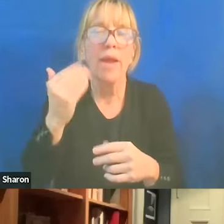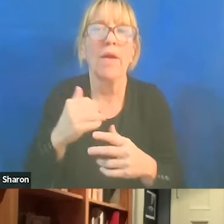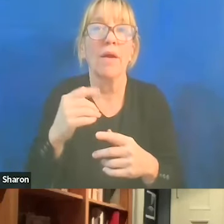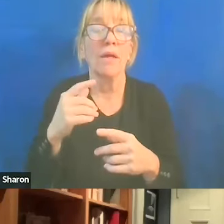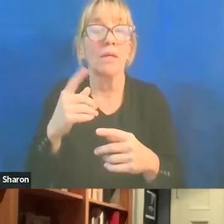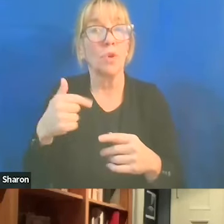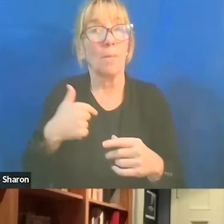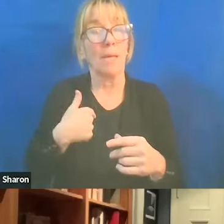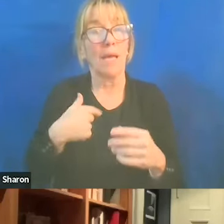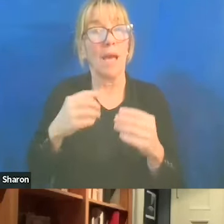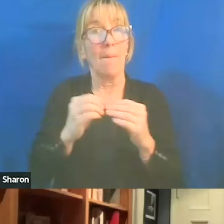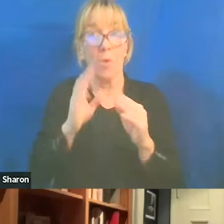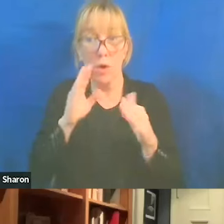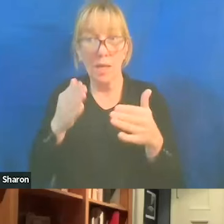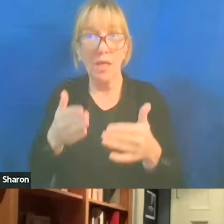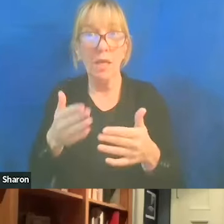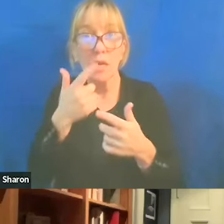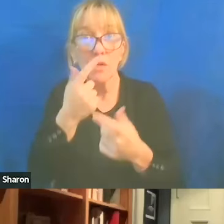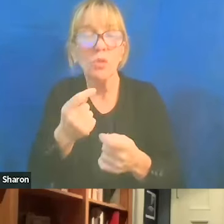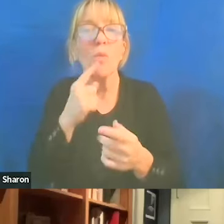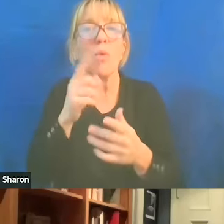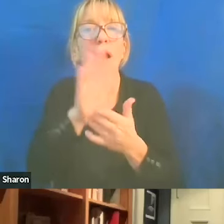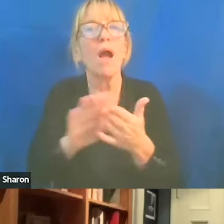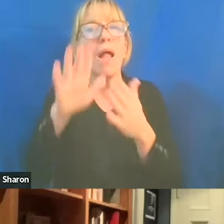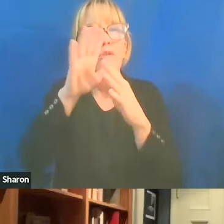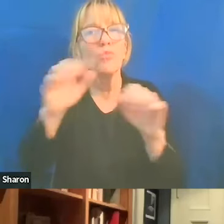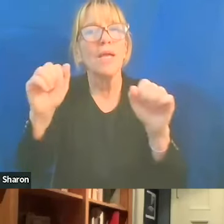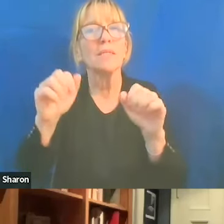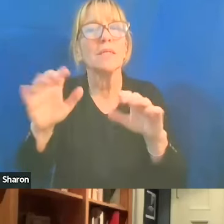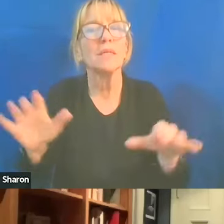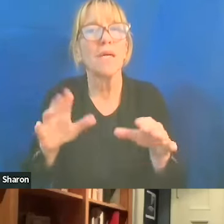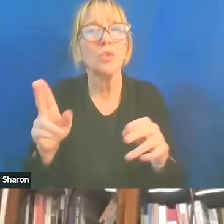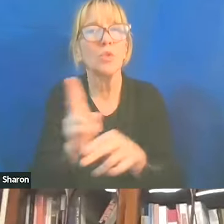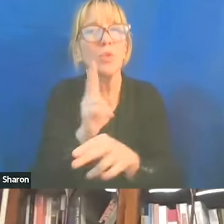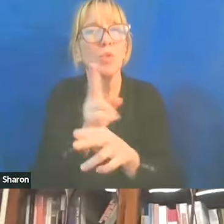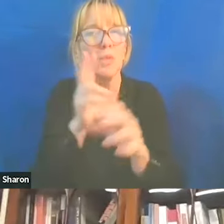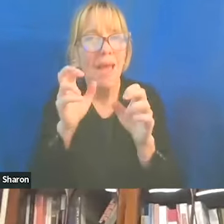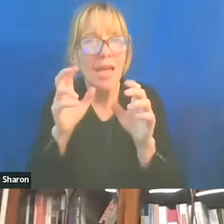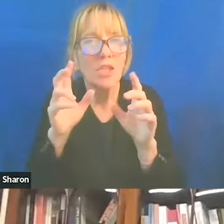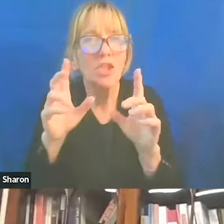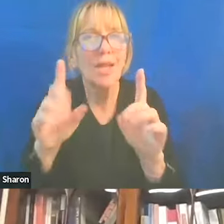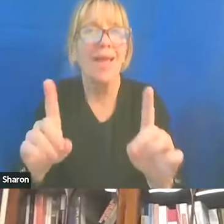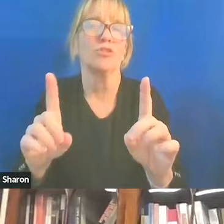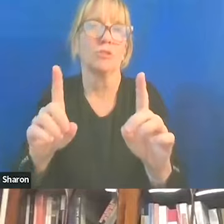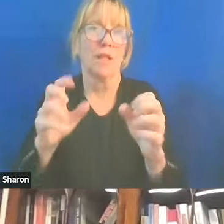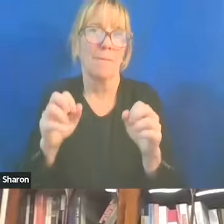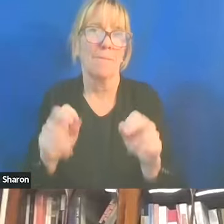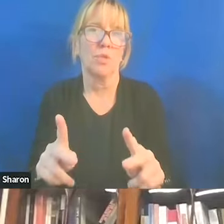I'm more interested in what a college President does to use the educational- Right, I was just say...